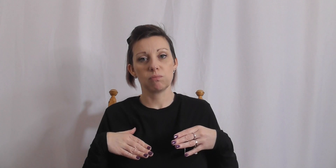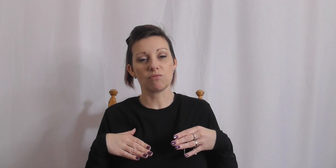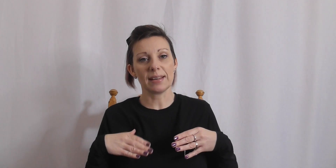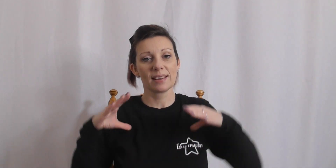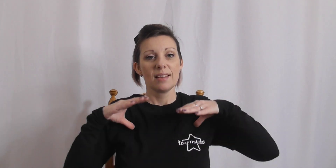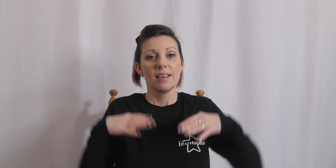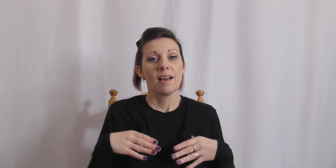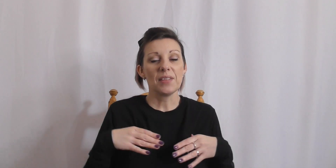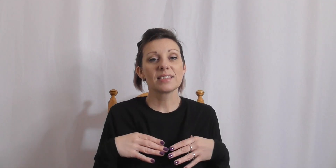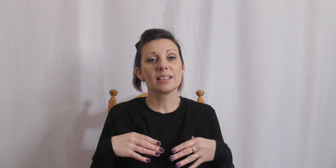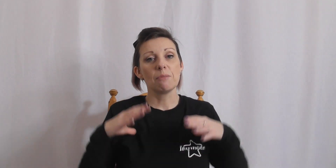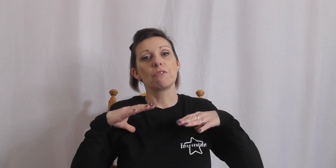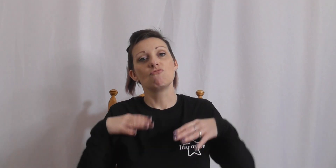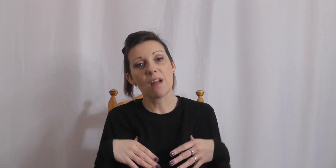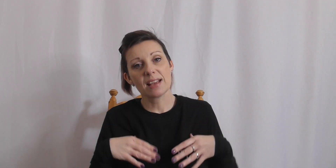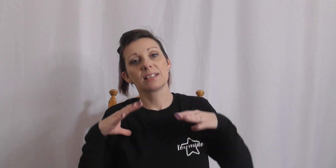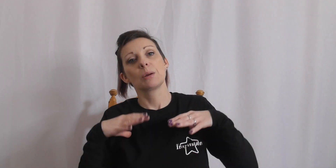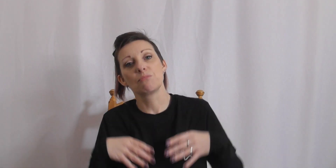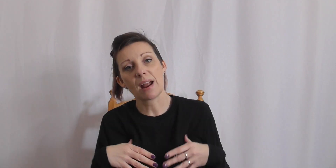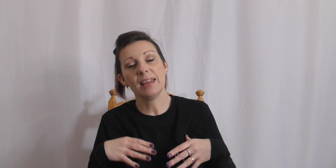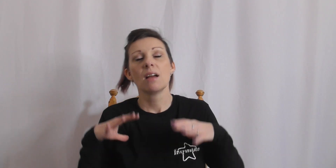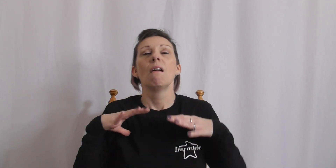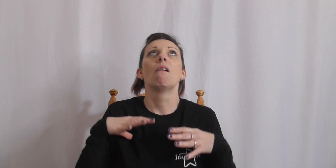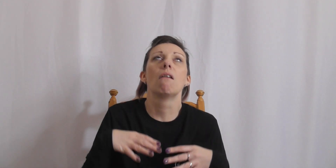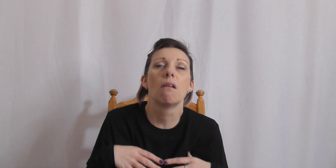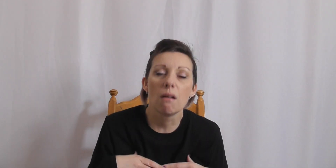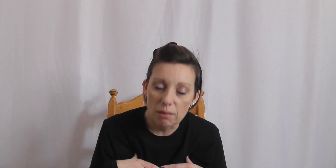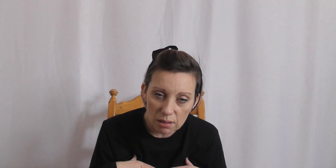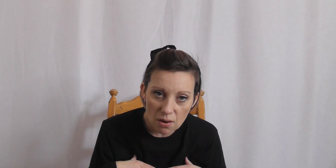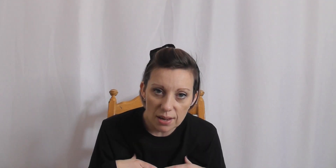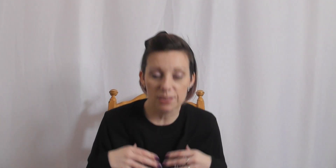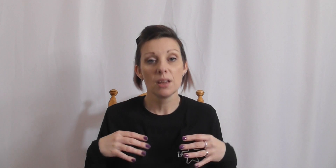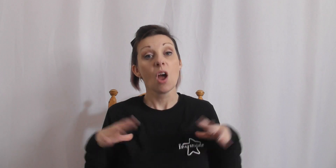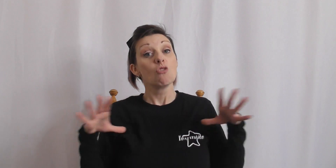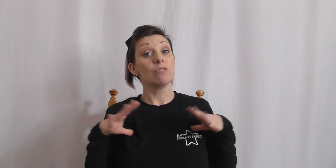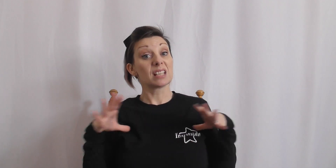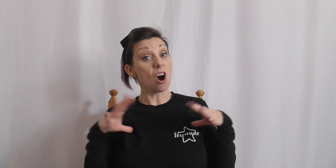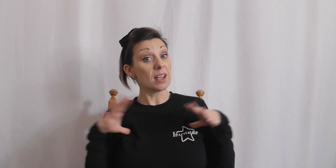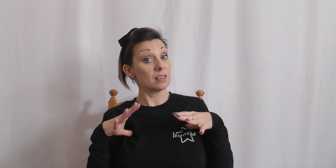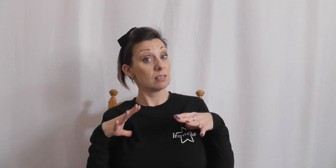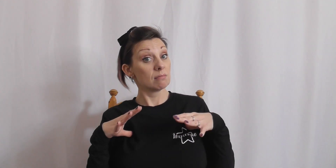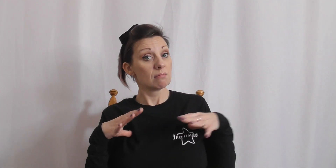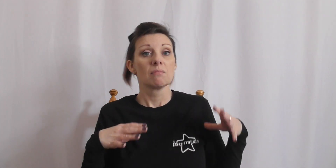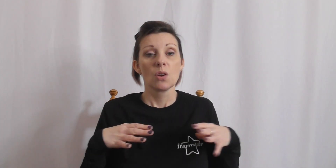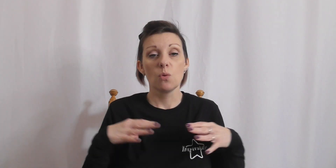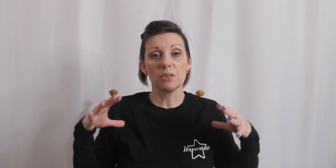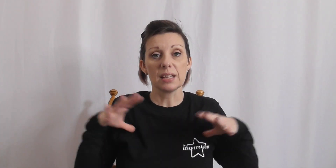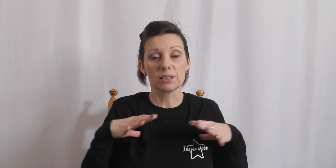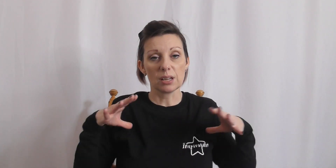break and that's the same for rest, break, tired, retired all those things so it